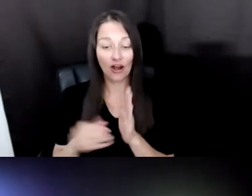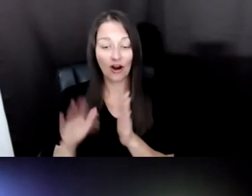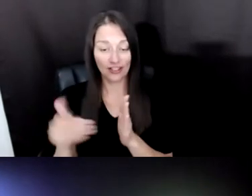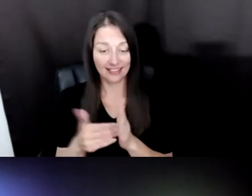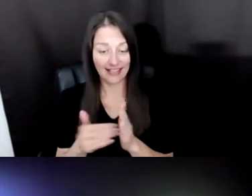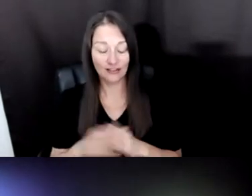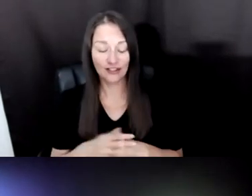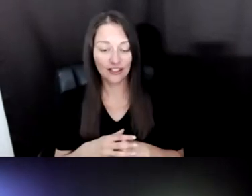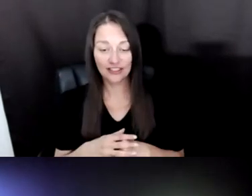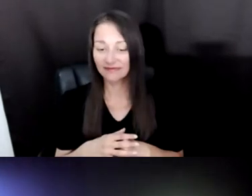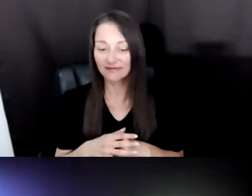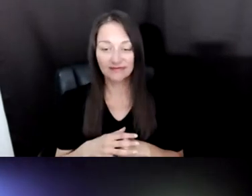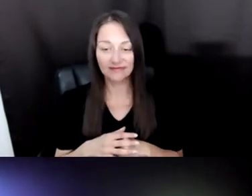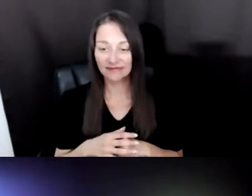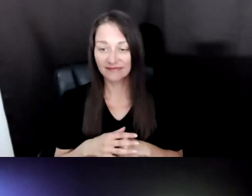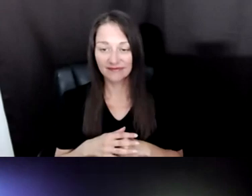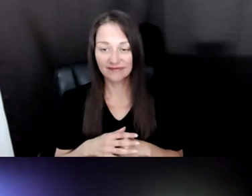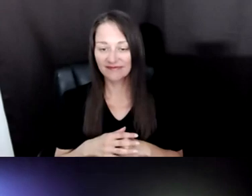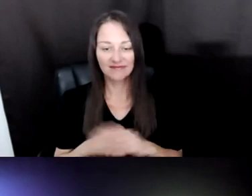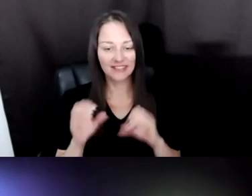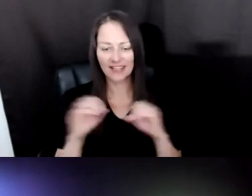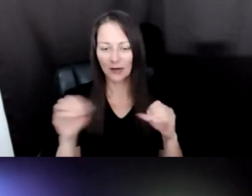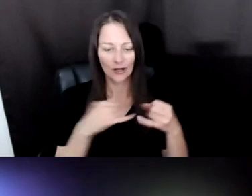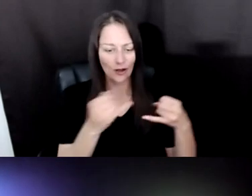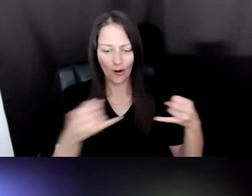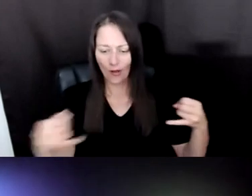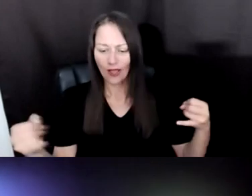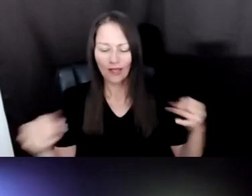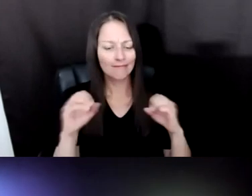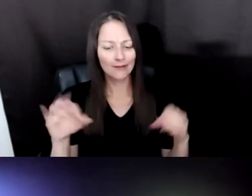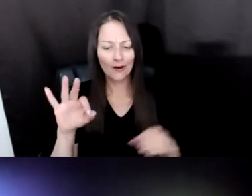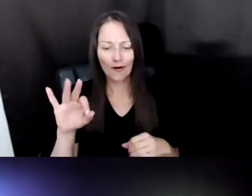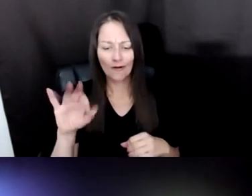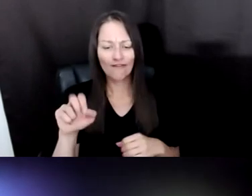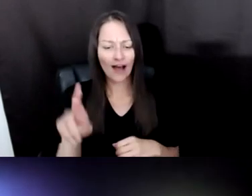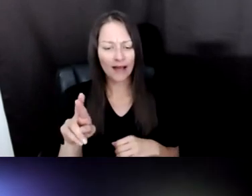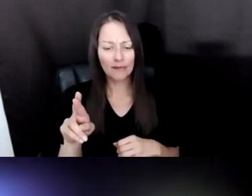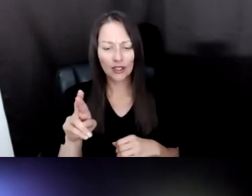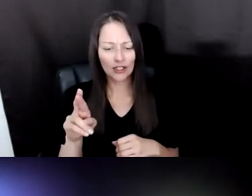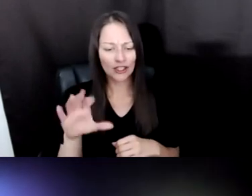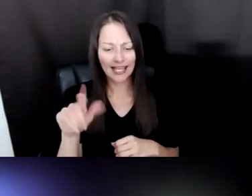YOU KNOW, LINES, THERE WAS NO FIBER OPTIC CABLES, THERE WAS NONE OF THAT AT THAT TIME. SO,